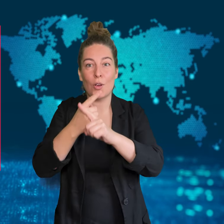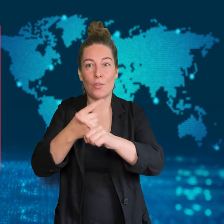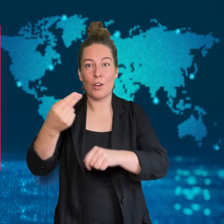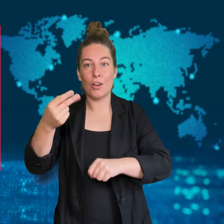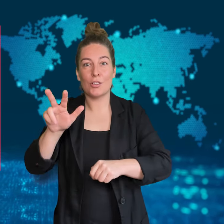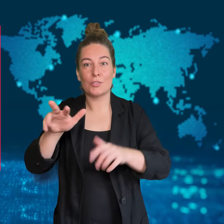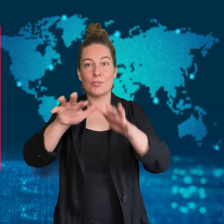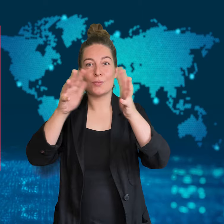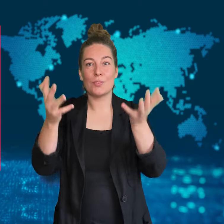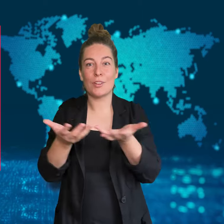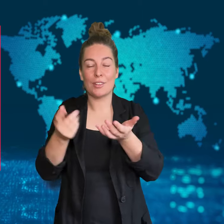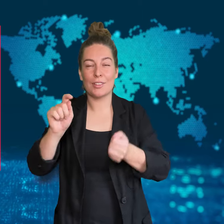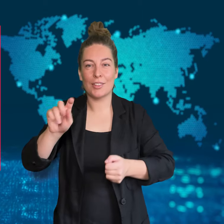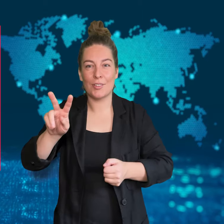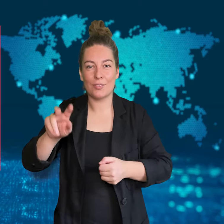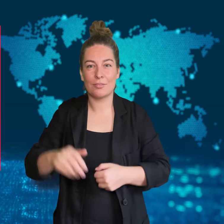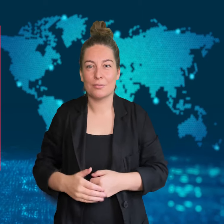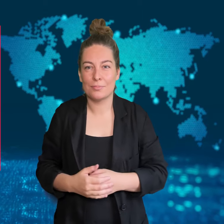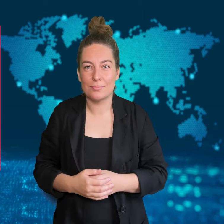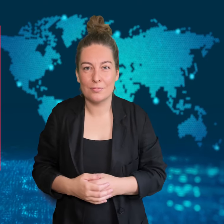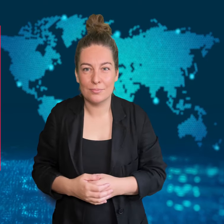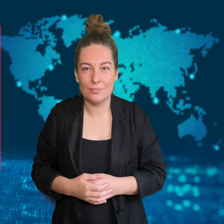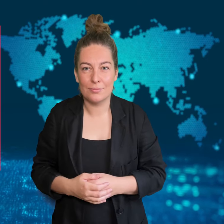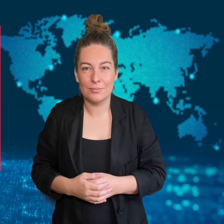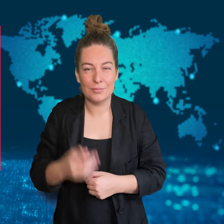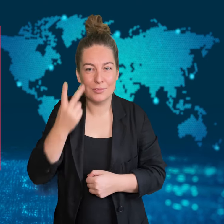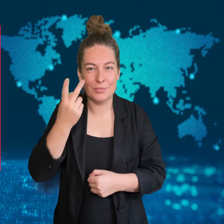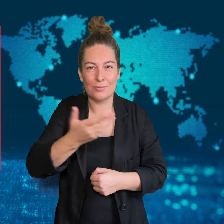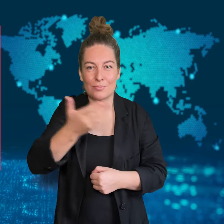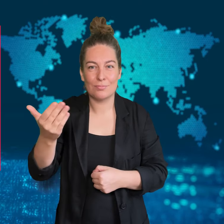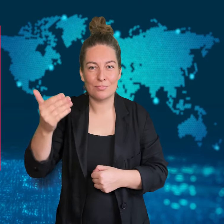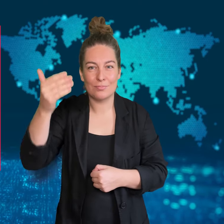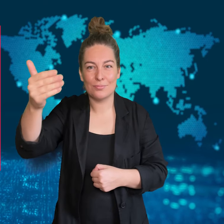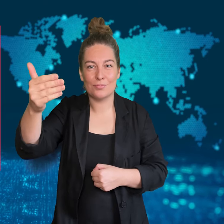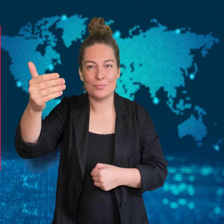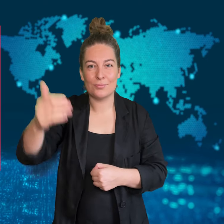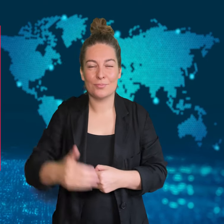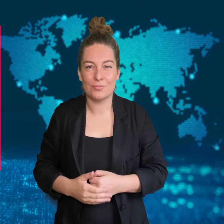to get new video updates! See you next time!